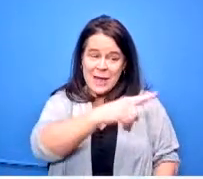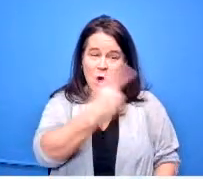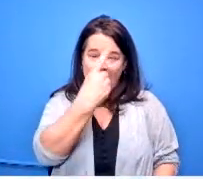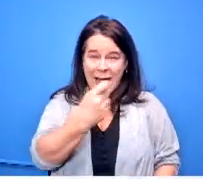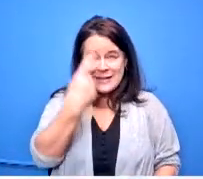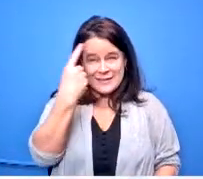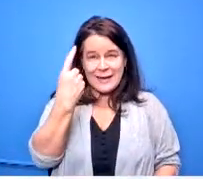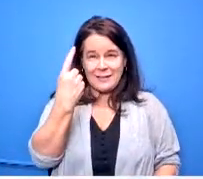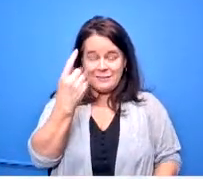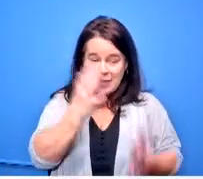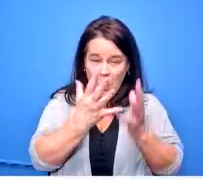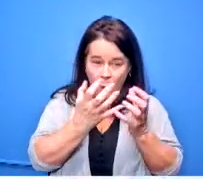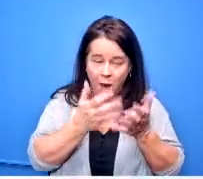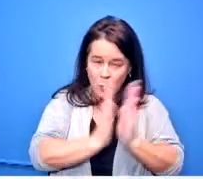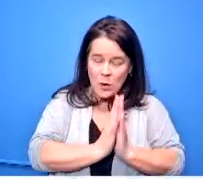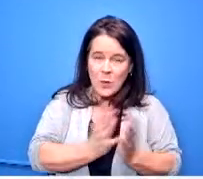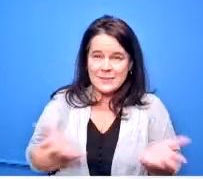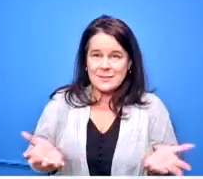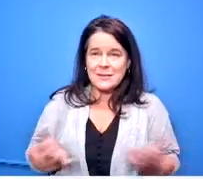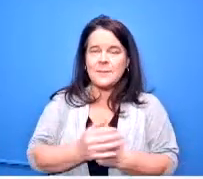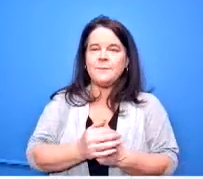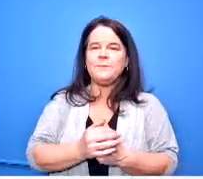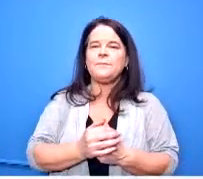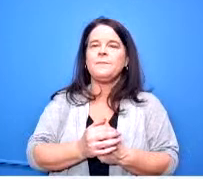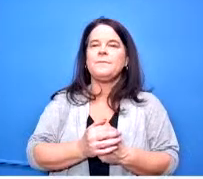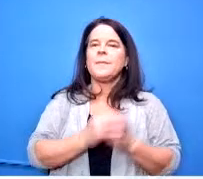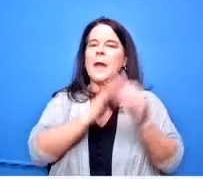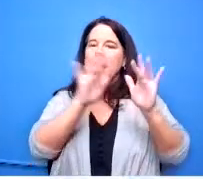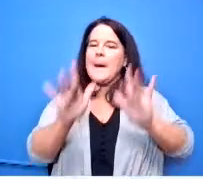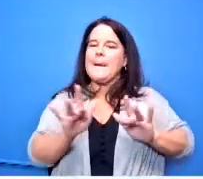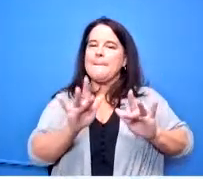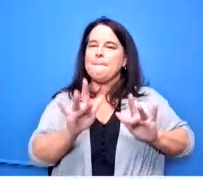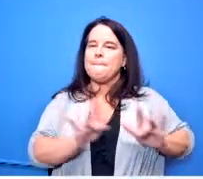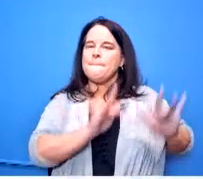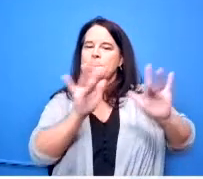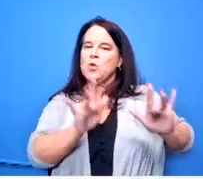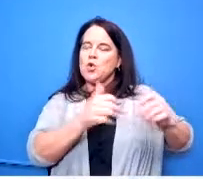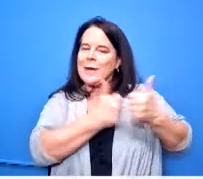they do ask for computer gaming they don't always really know what that means